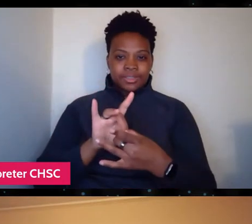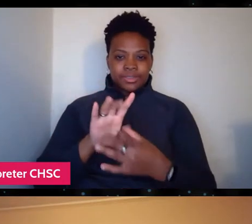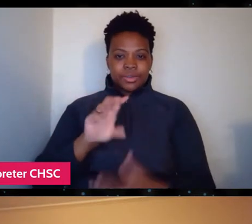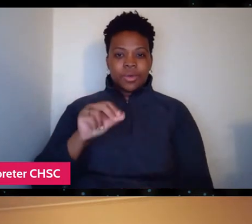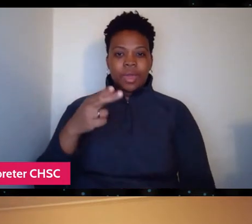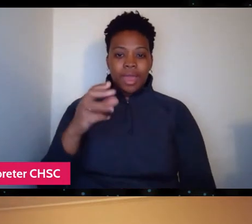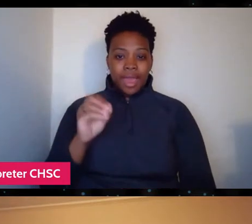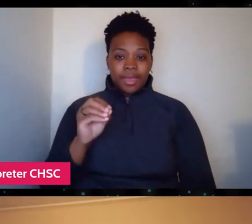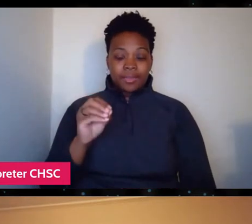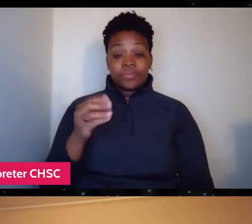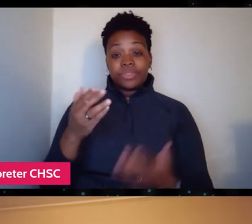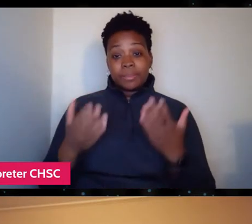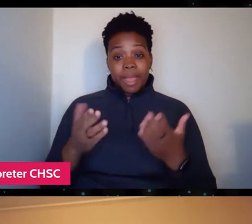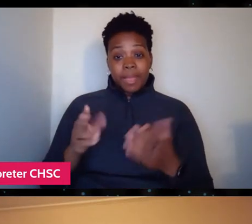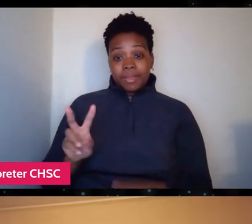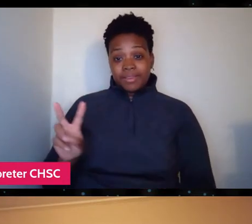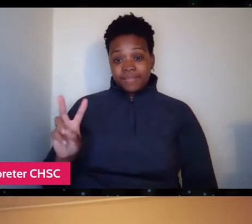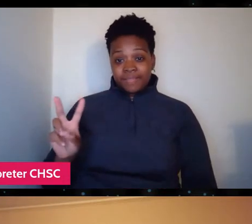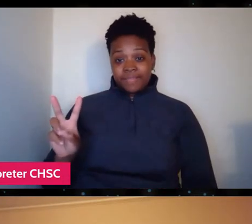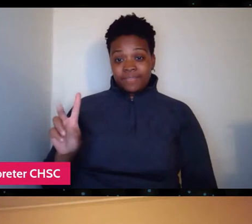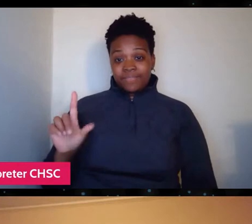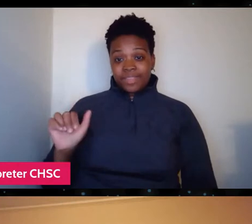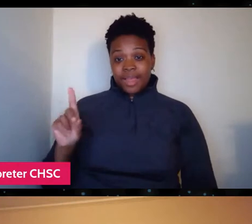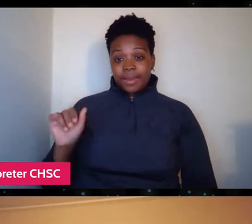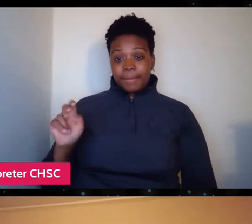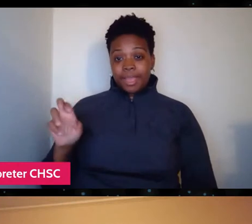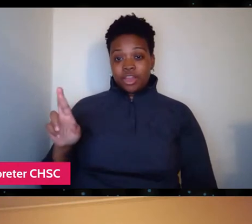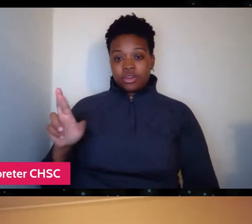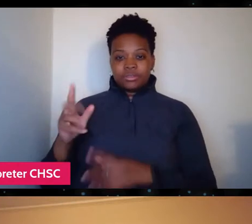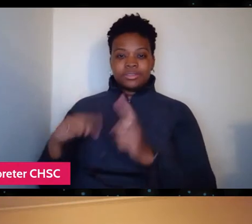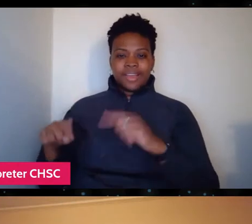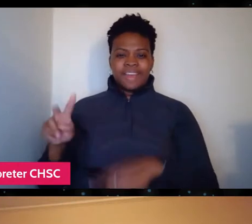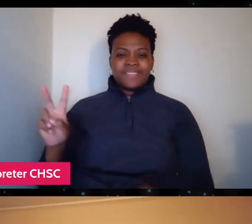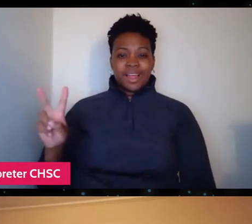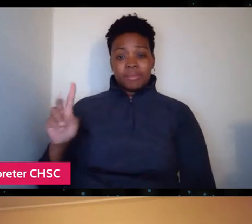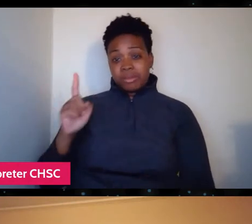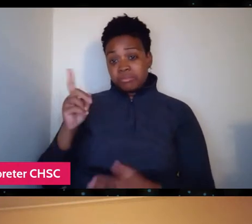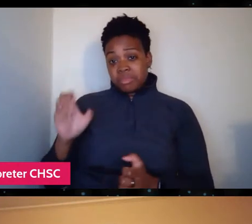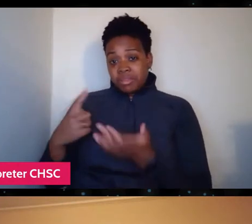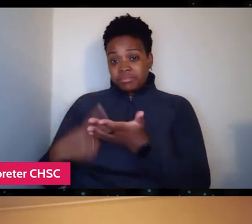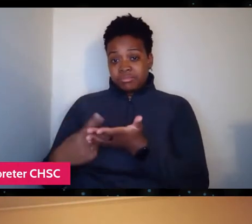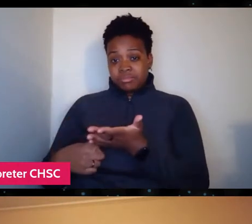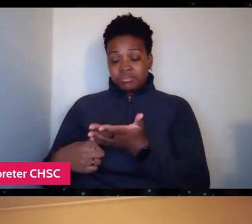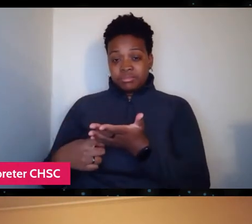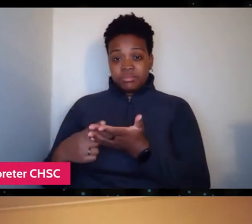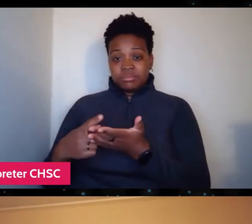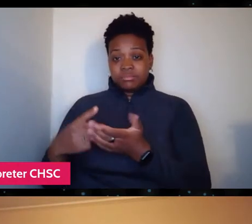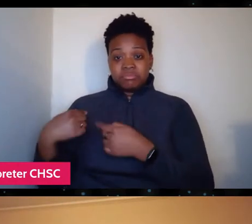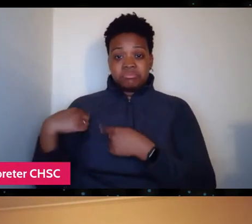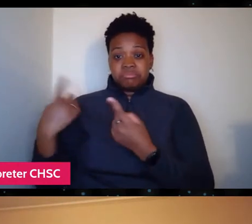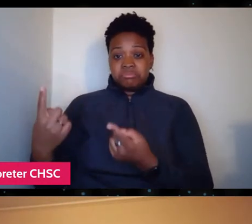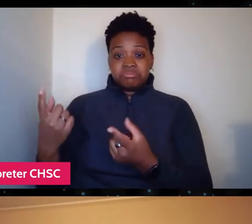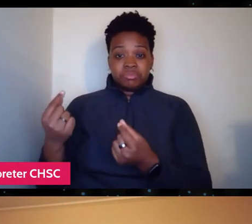Maybe Vladimir can talk a bit about what the guys have been up to since we finished making our film.